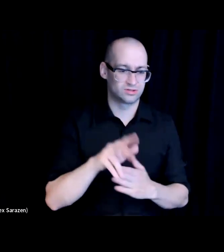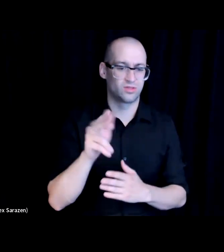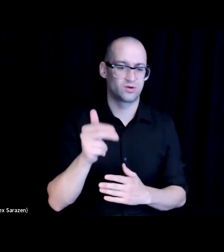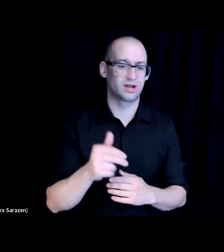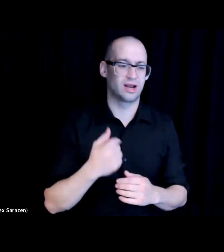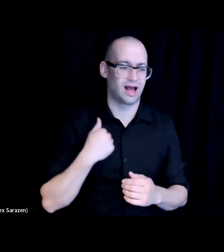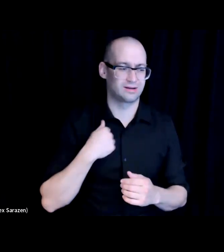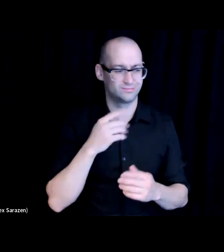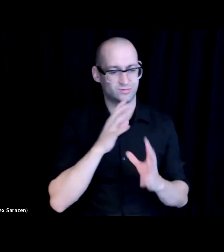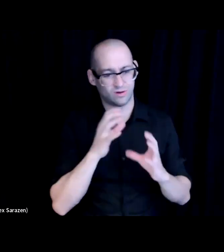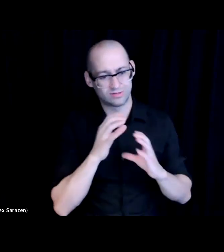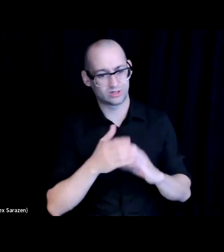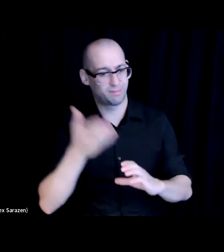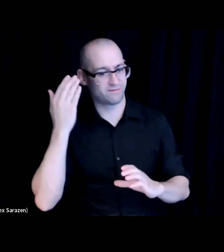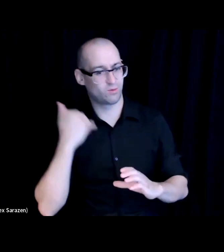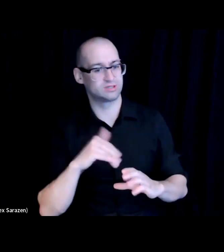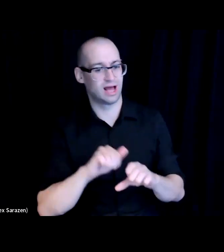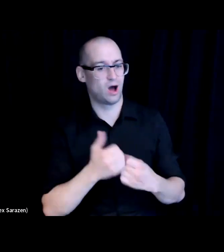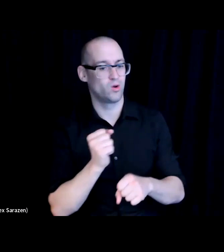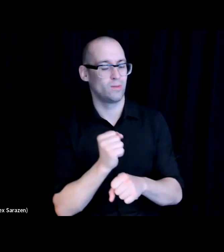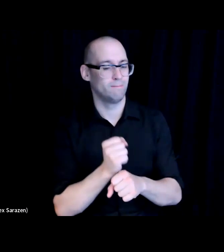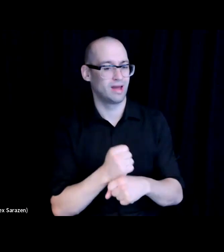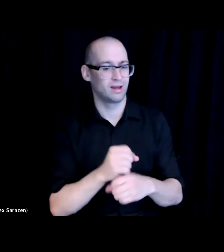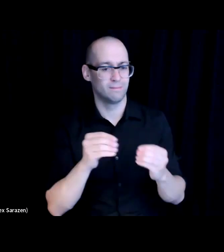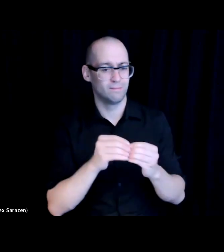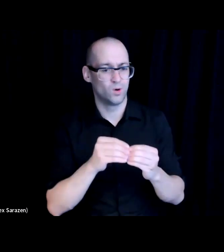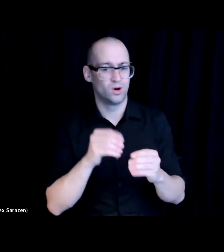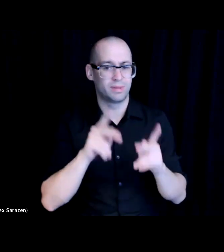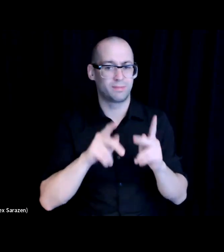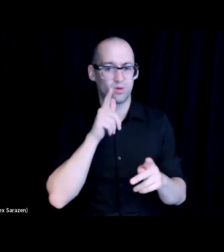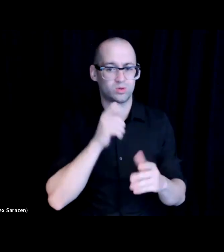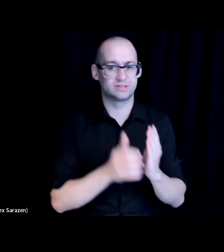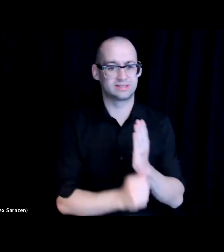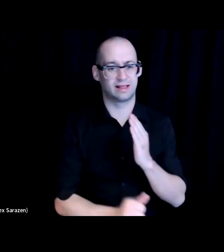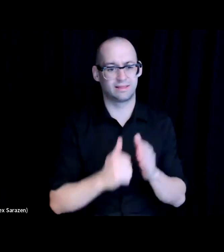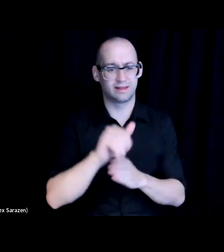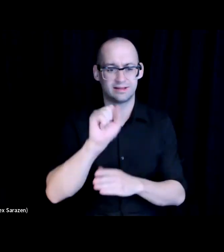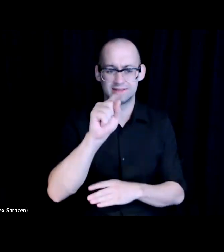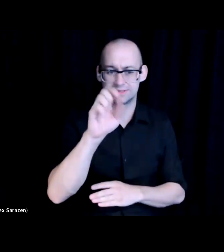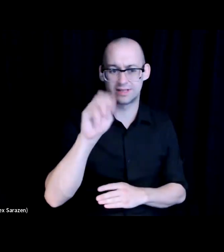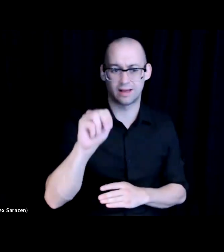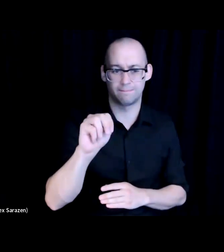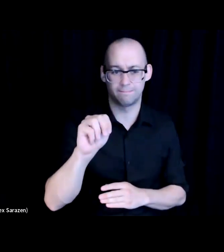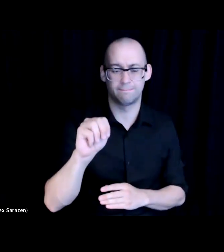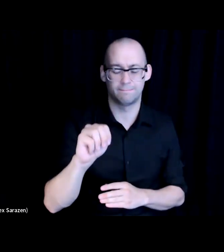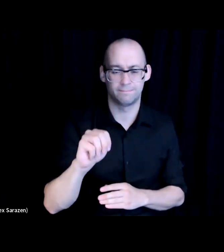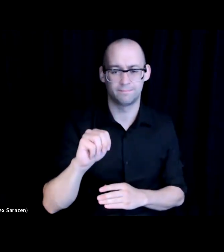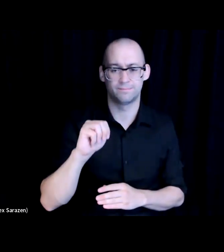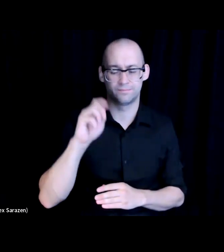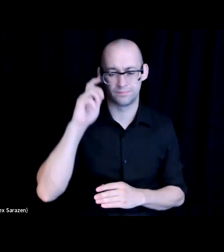How do we create more folks that are skilled in STEM occupations and part of what we saw